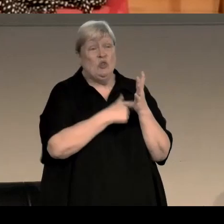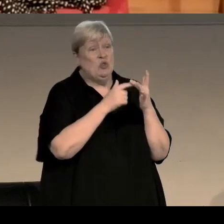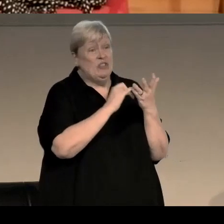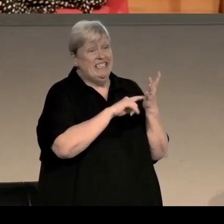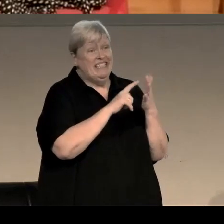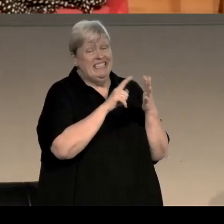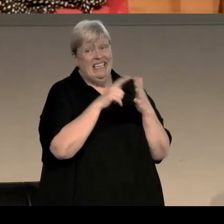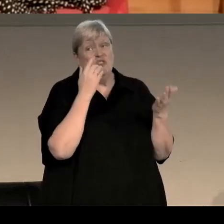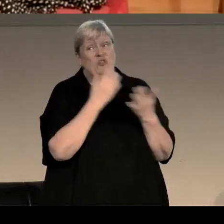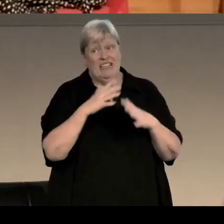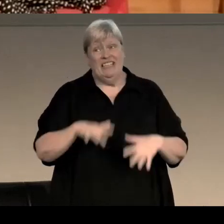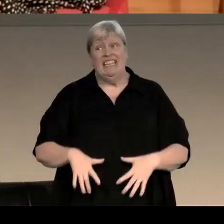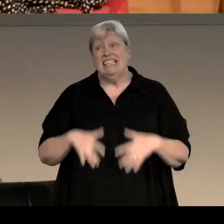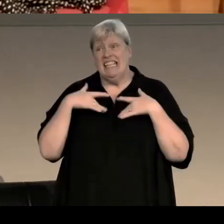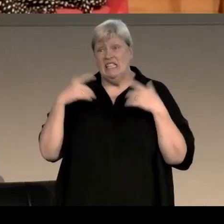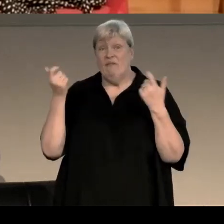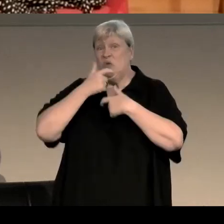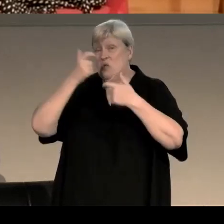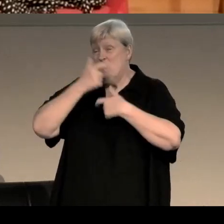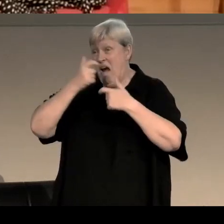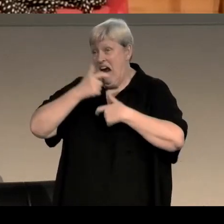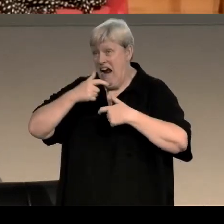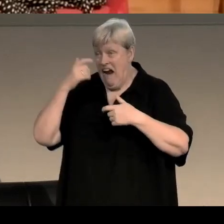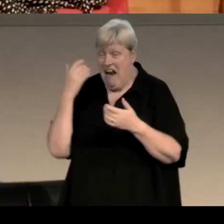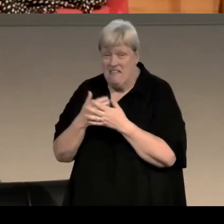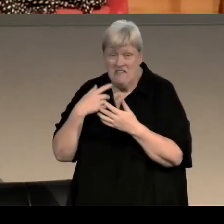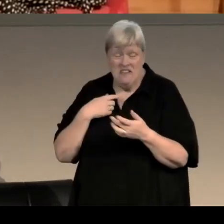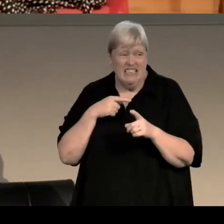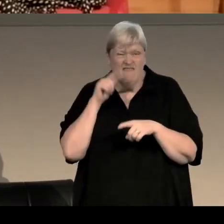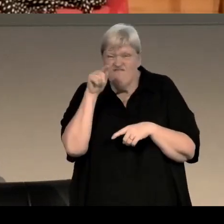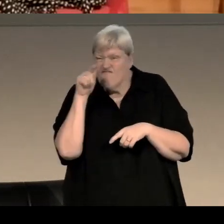And that's most evident in the Miss Marple novels, there's a lot of sly wee digs along the way,